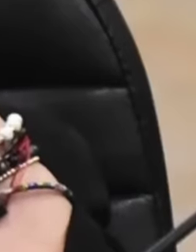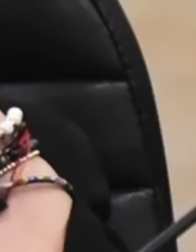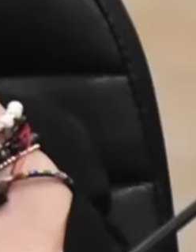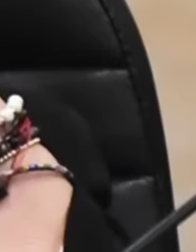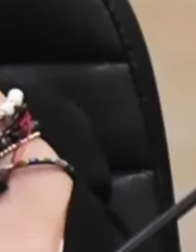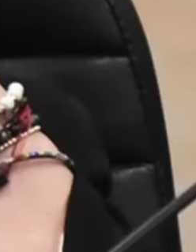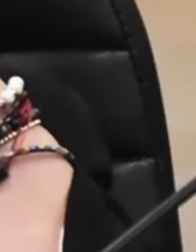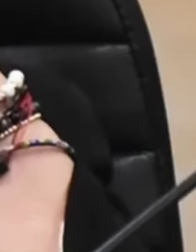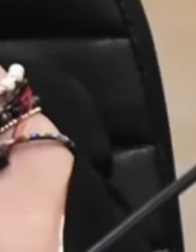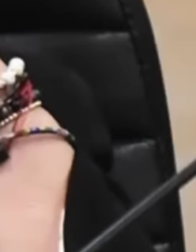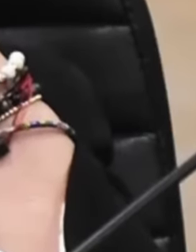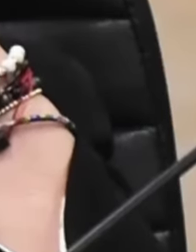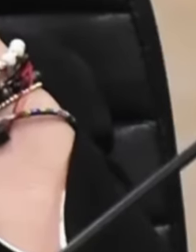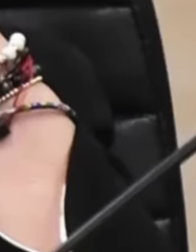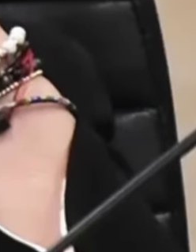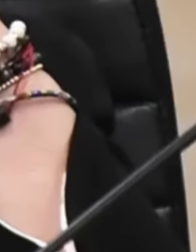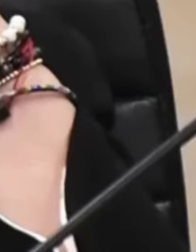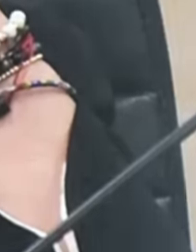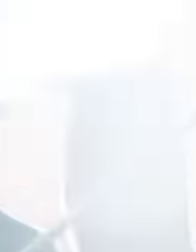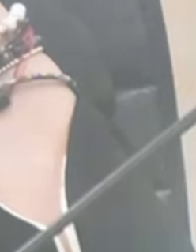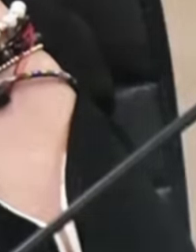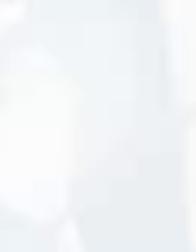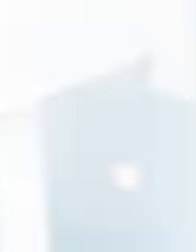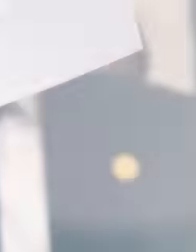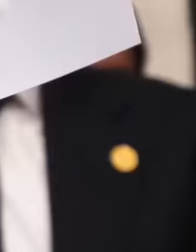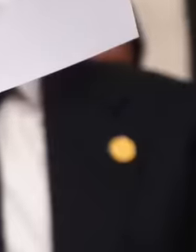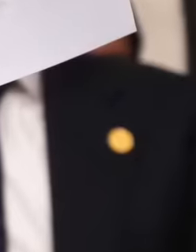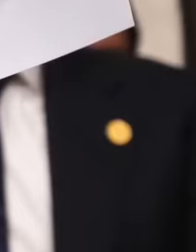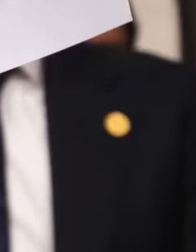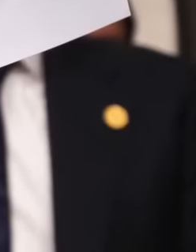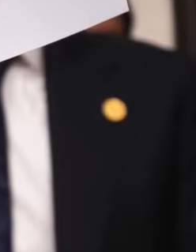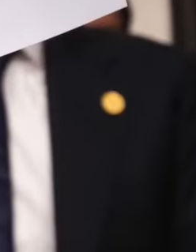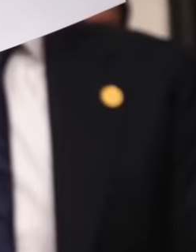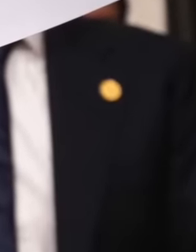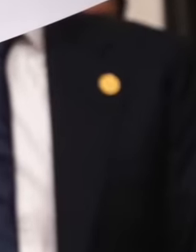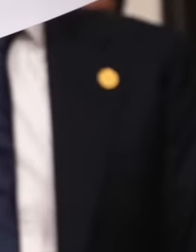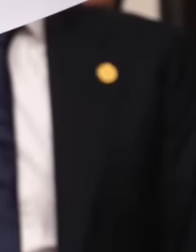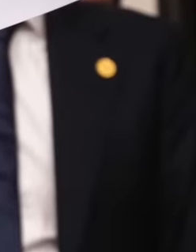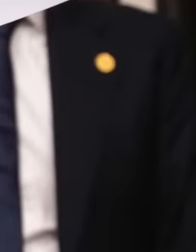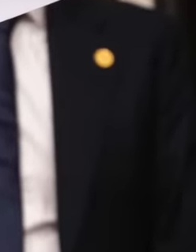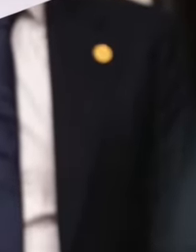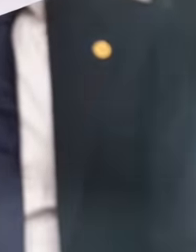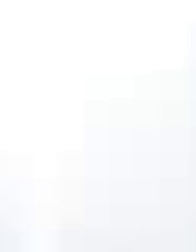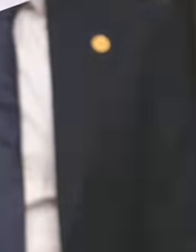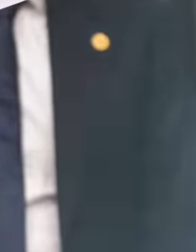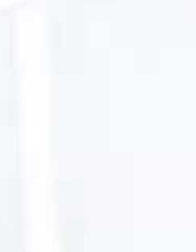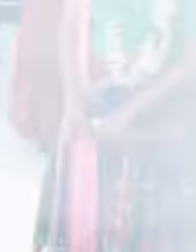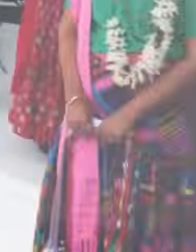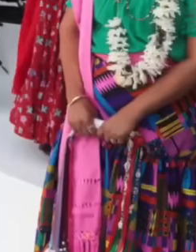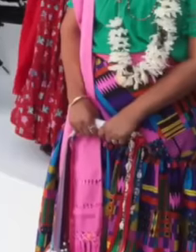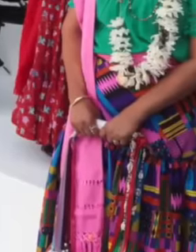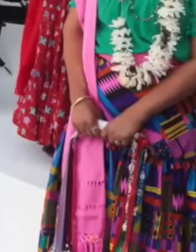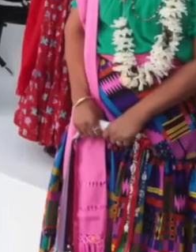judiciary. But at this point they can no longer because The people of Mexico have the